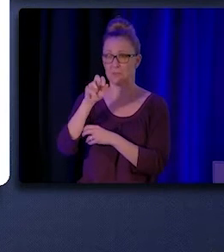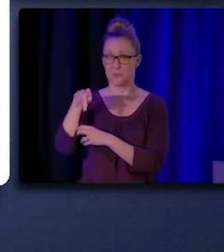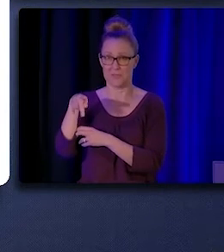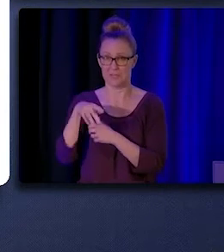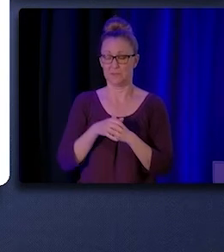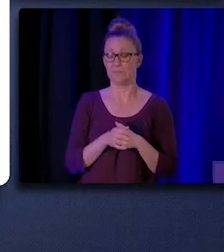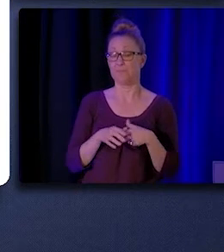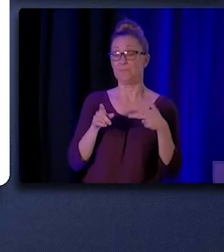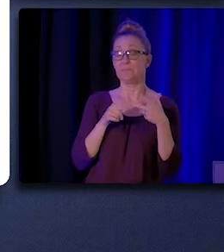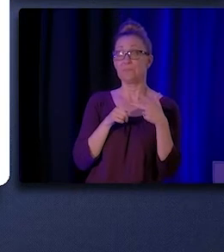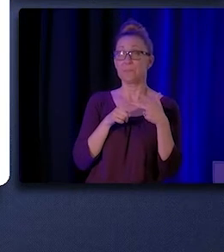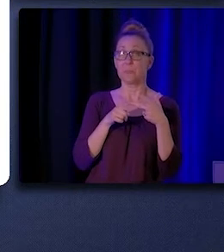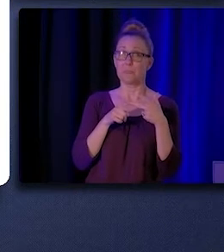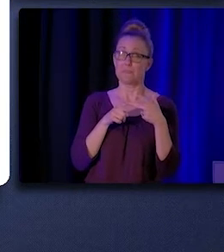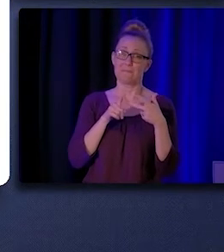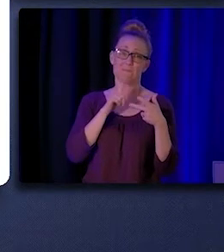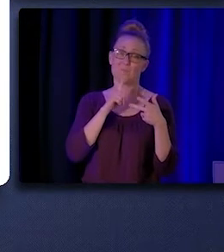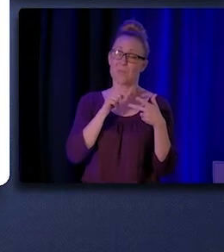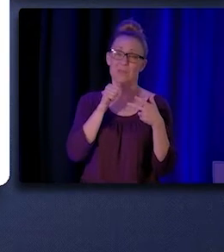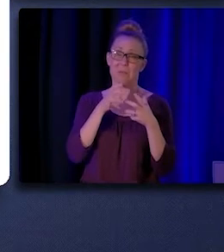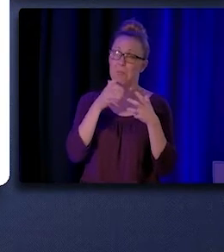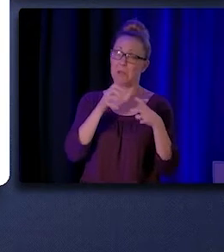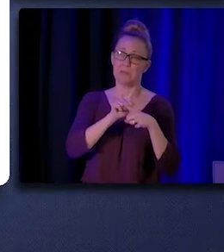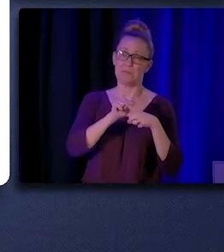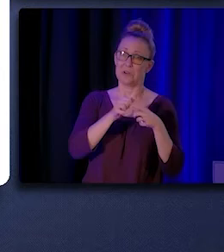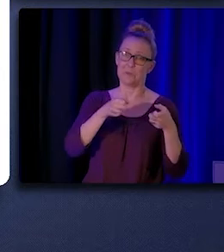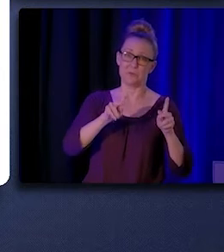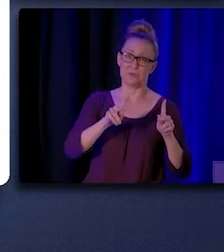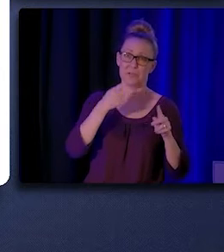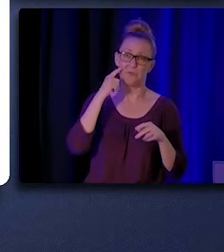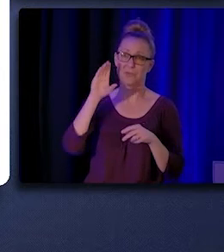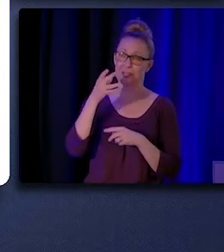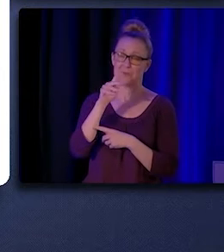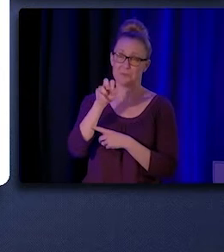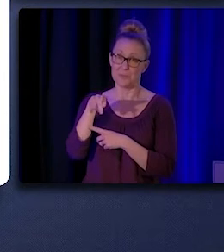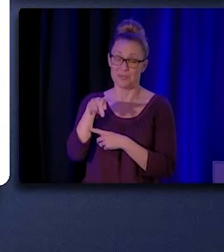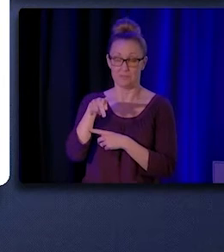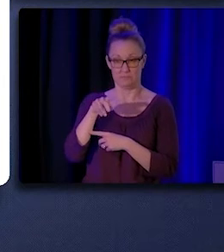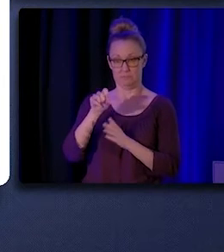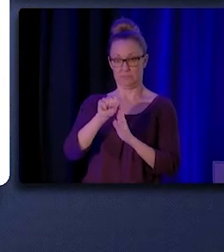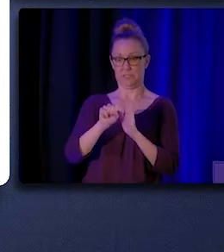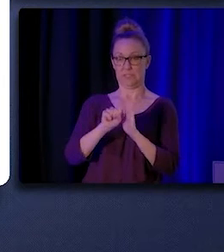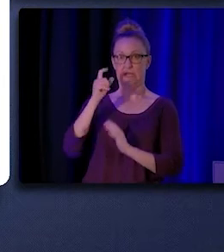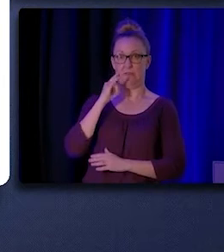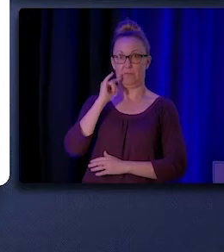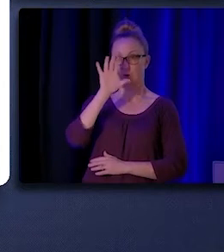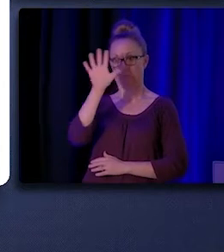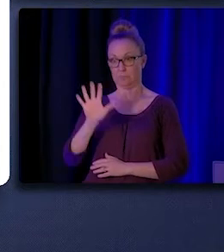Third, there were relatively few training opportunities given the size of the state, especially in certain regions